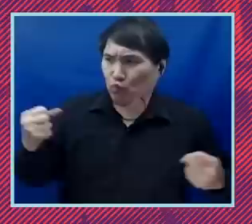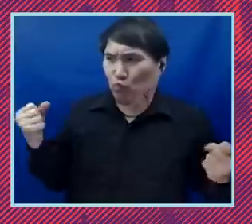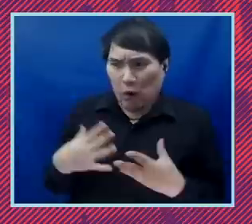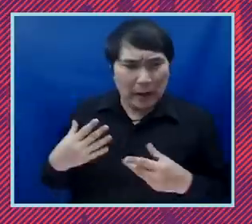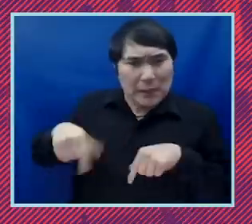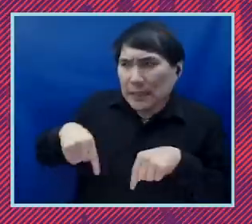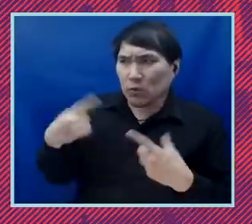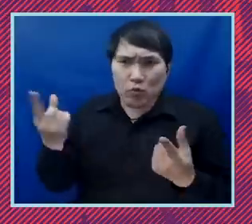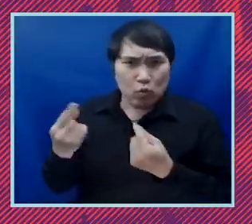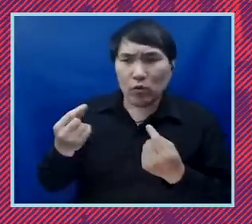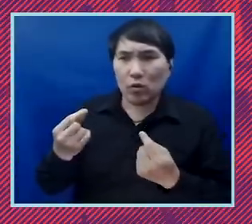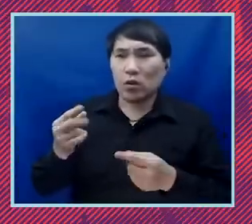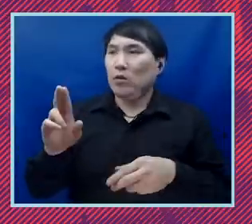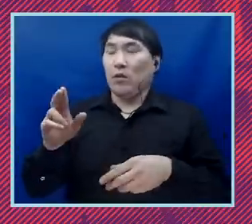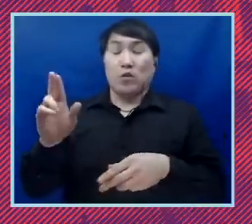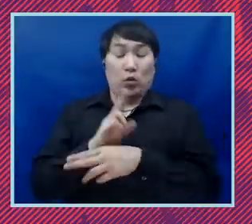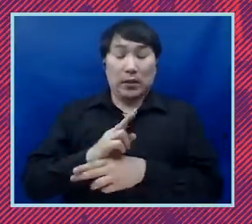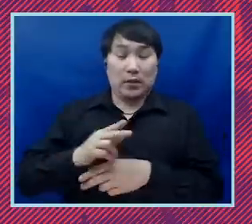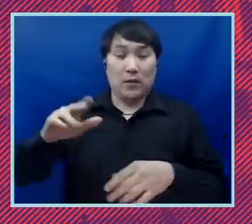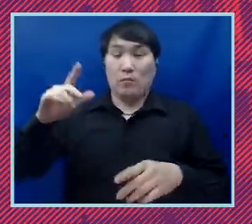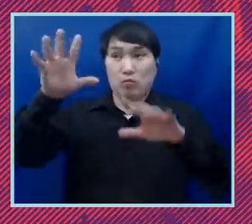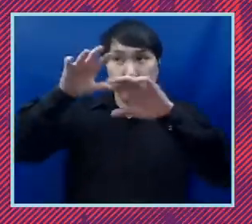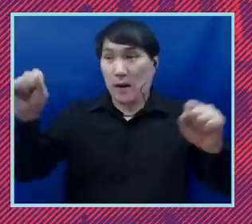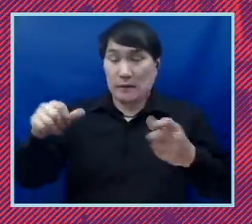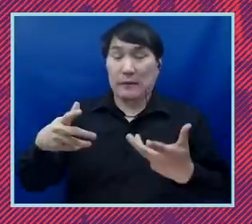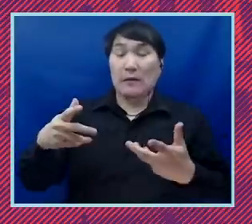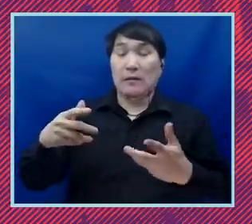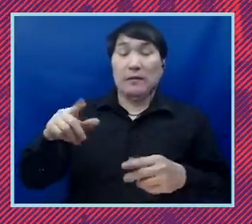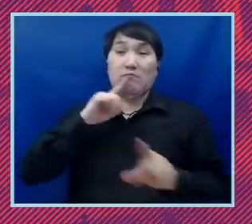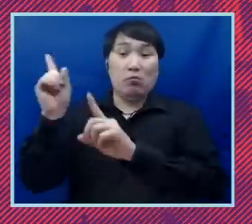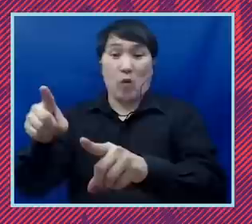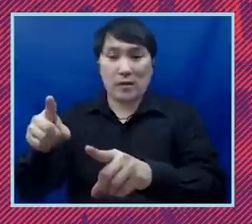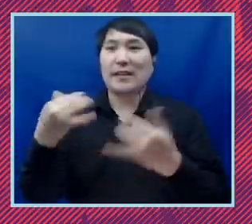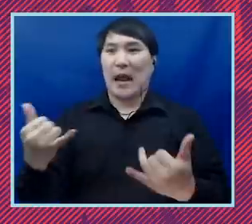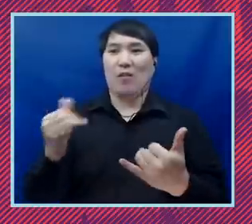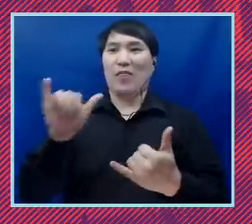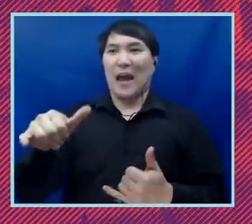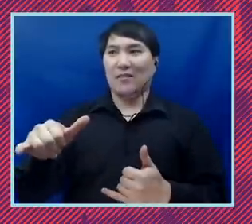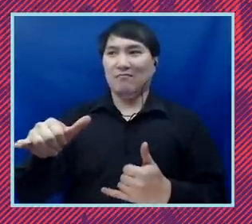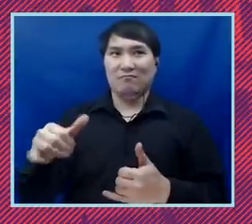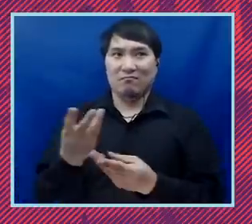Through administrative action, that program has been resolved. And it's been preserved. If you